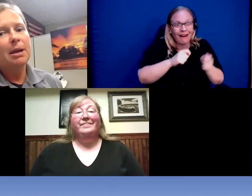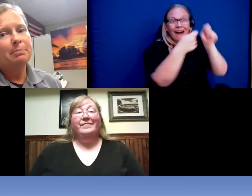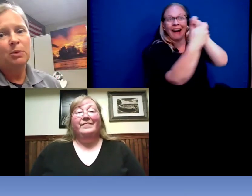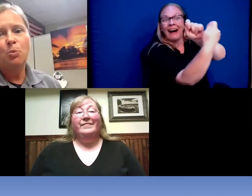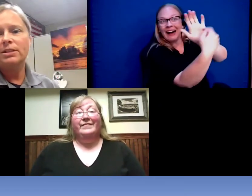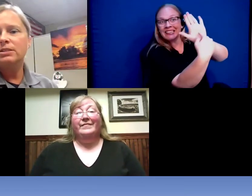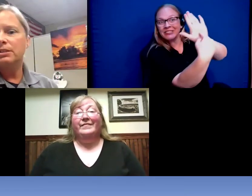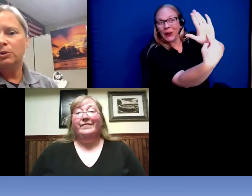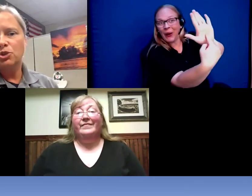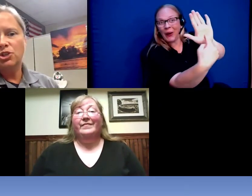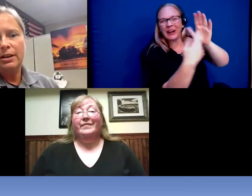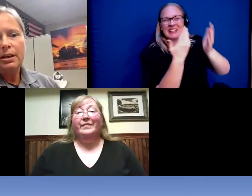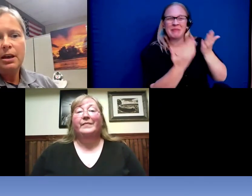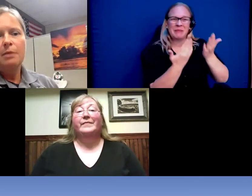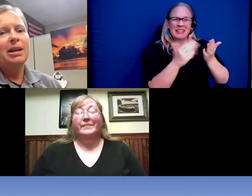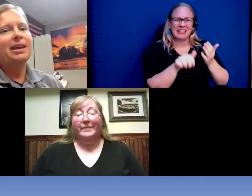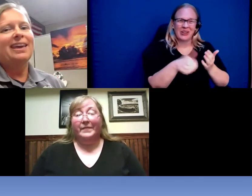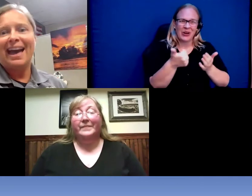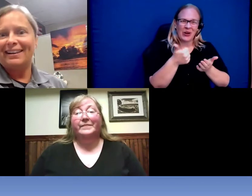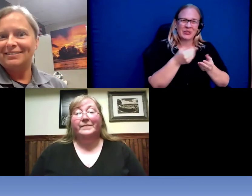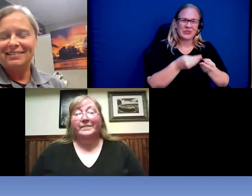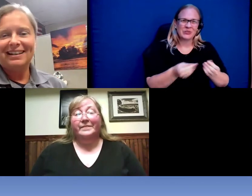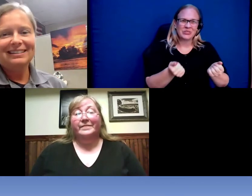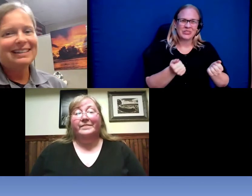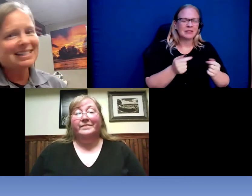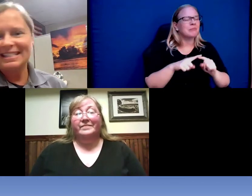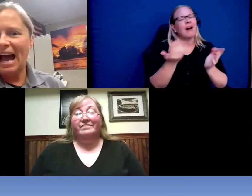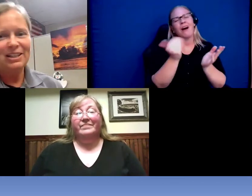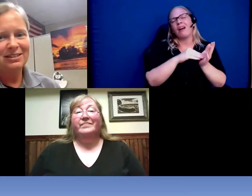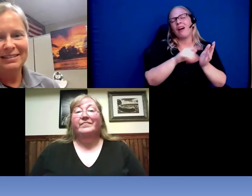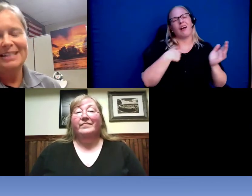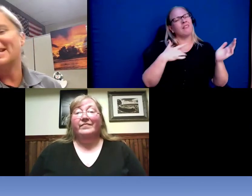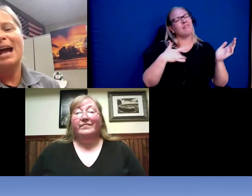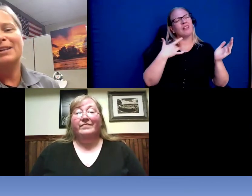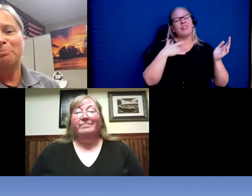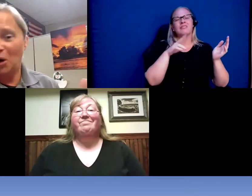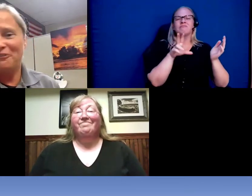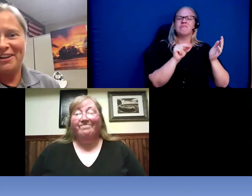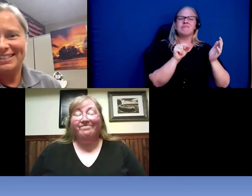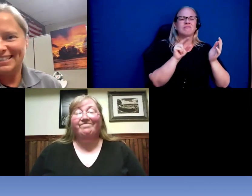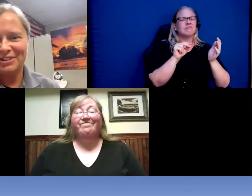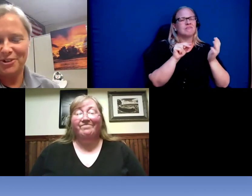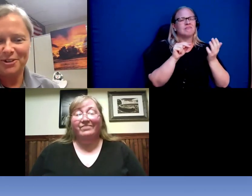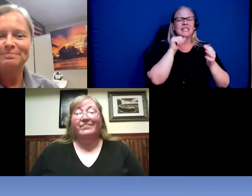might be one solution. But again that's not that's not perfect either.